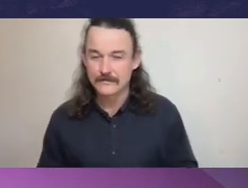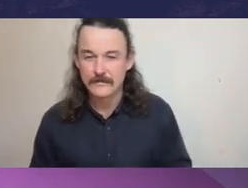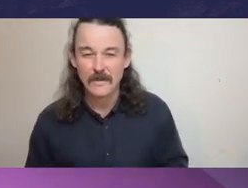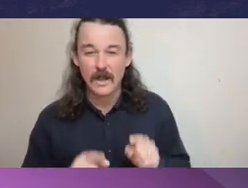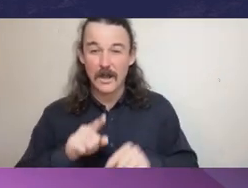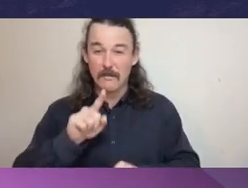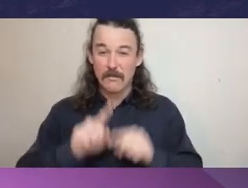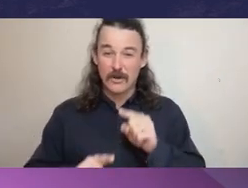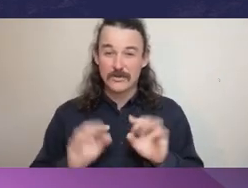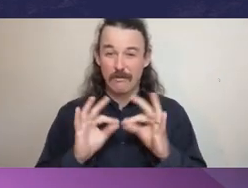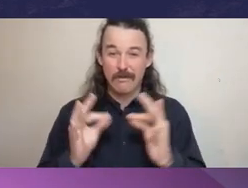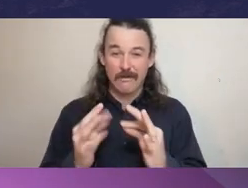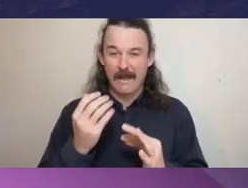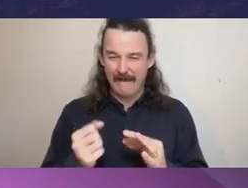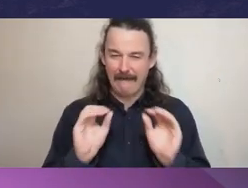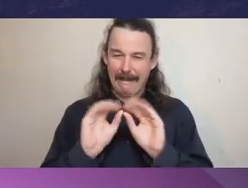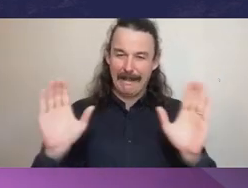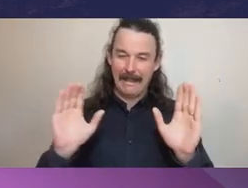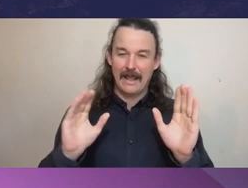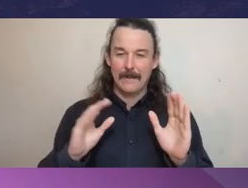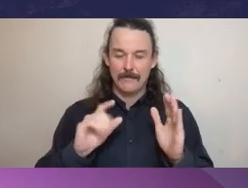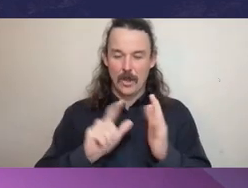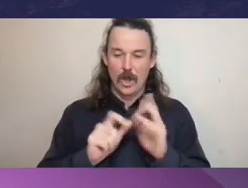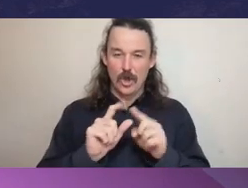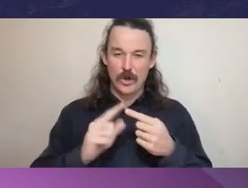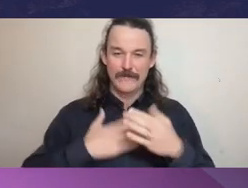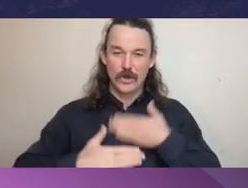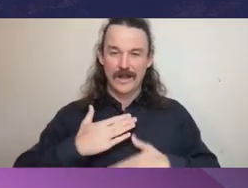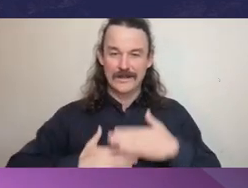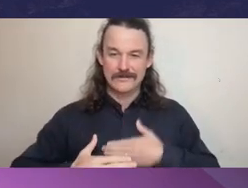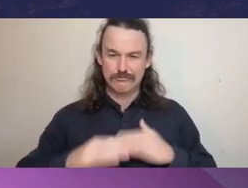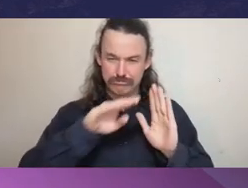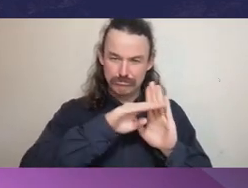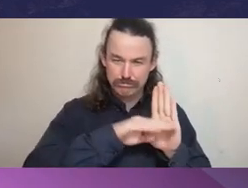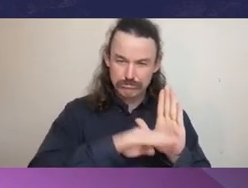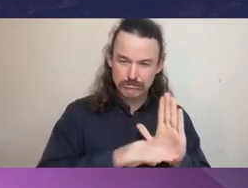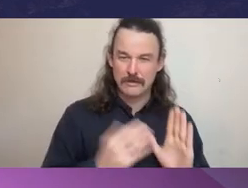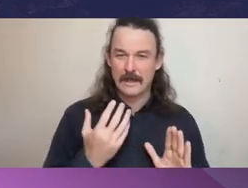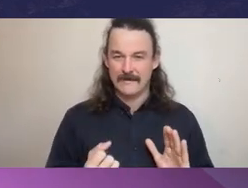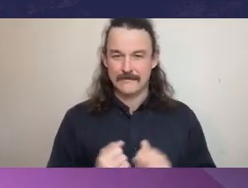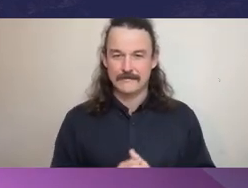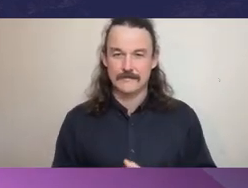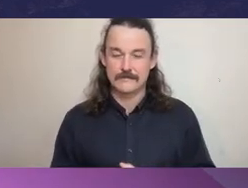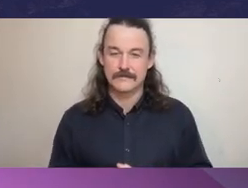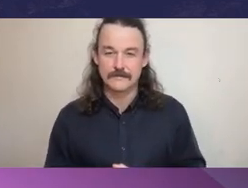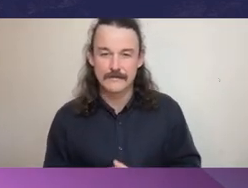codes of conduct. So there's always two questions, though, in relation to codes of conduct.